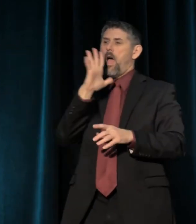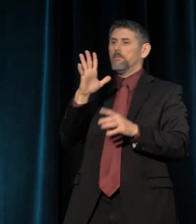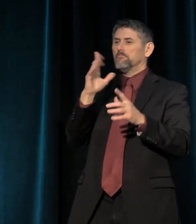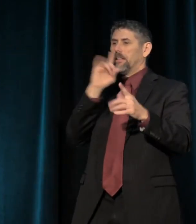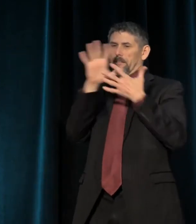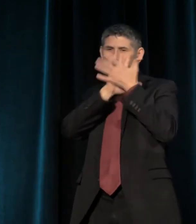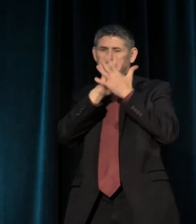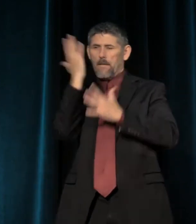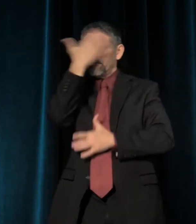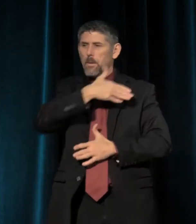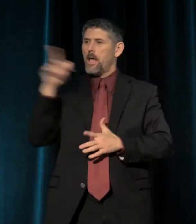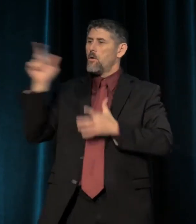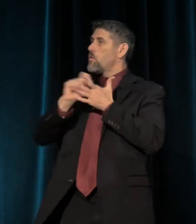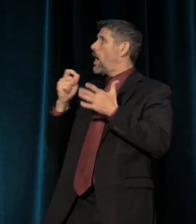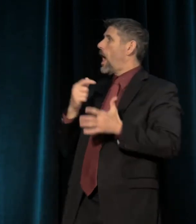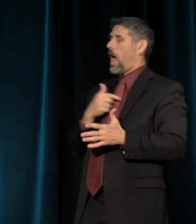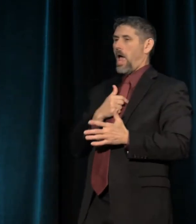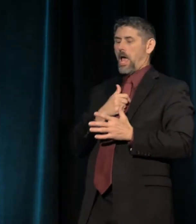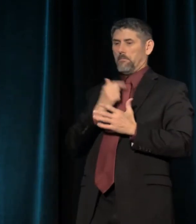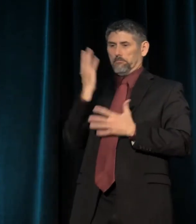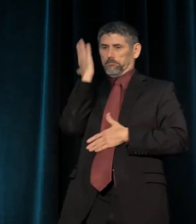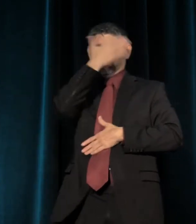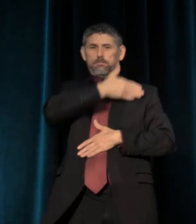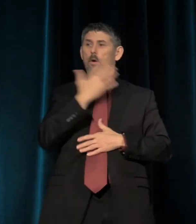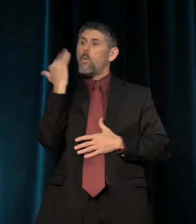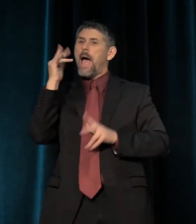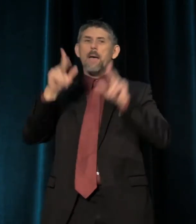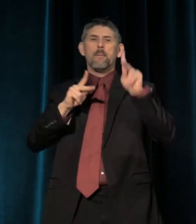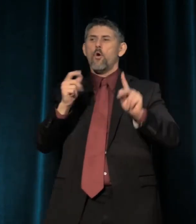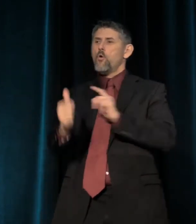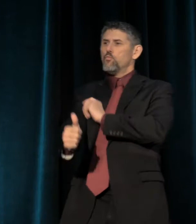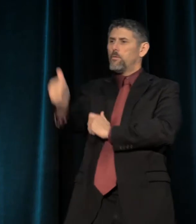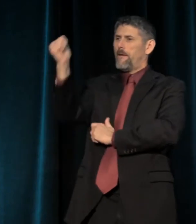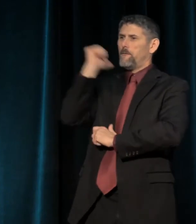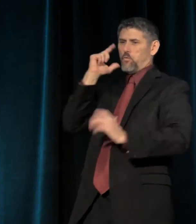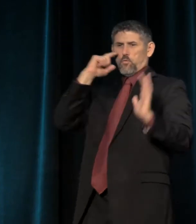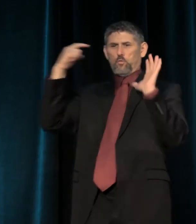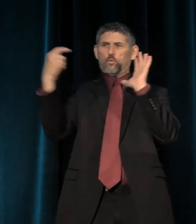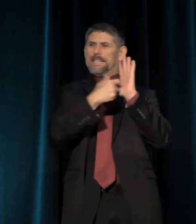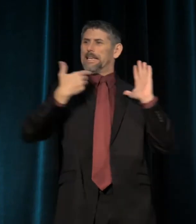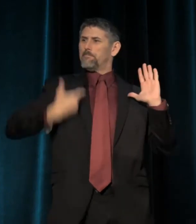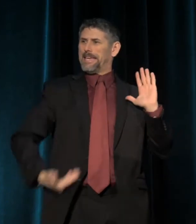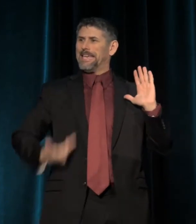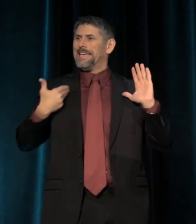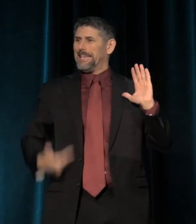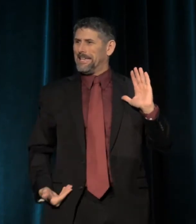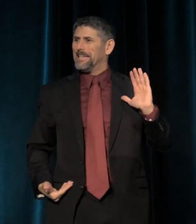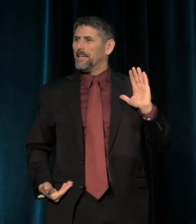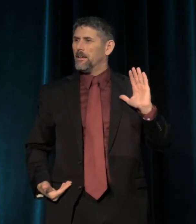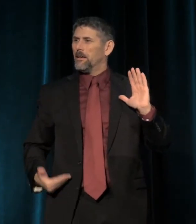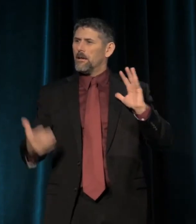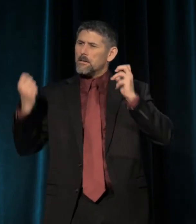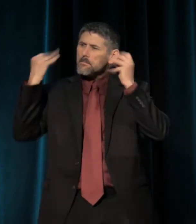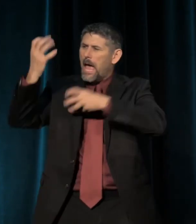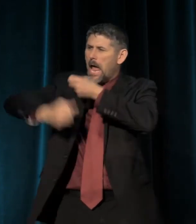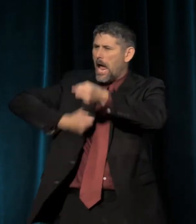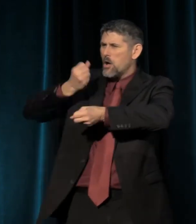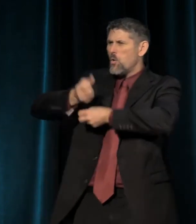He wrote, "I'm invisible, understand, simply because people refuse to see me." And for decades, this was a primary condition